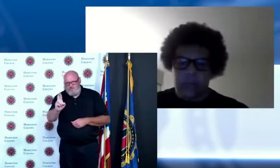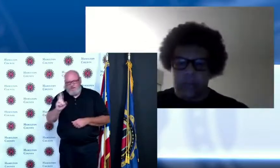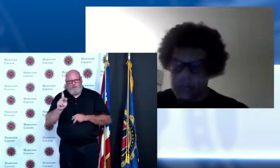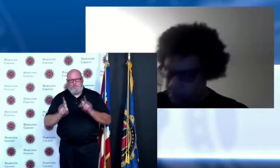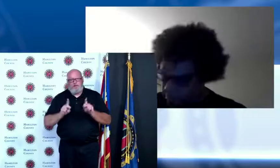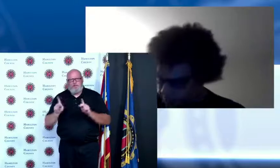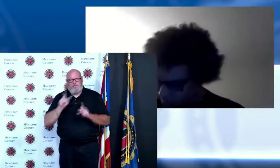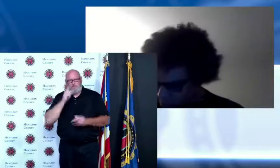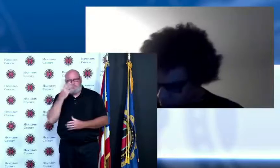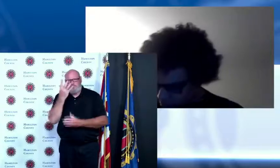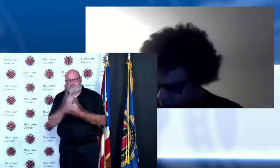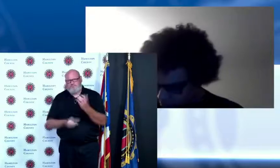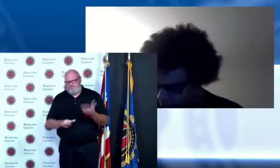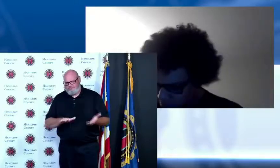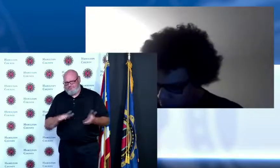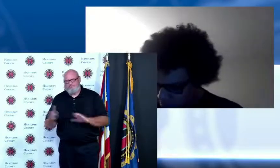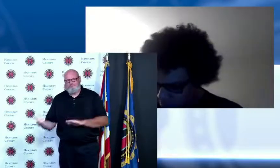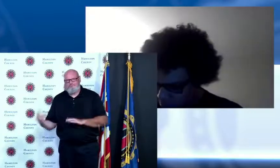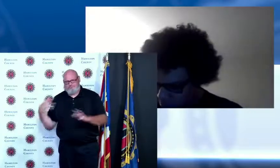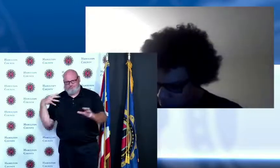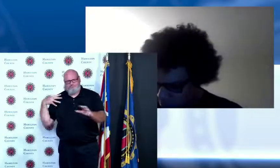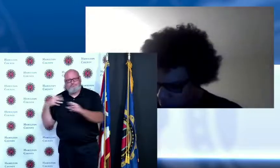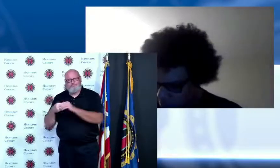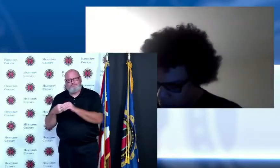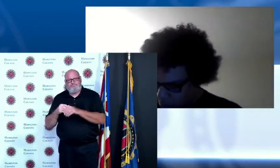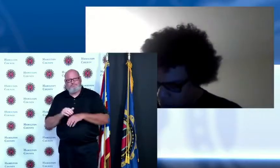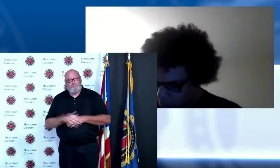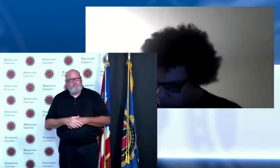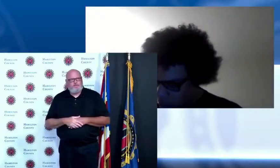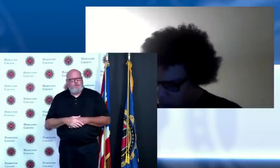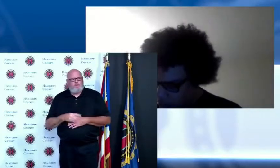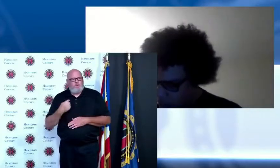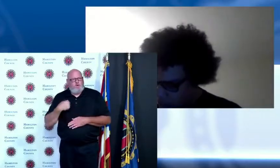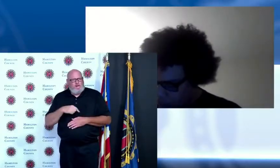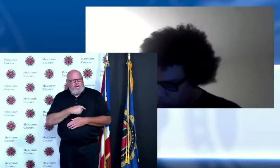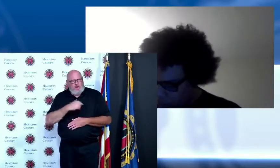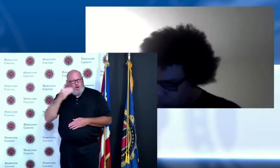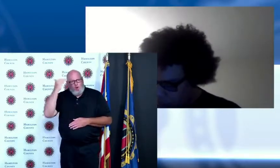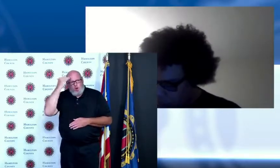I know people that lost people we heard from people that lost people so it's been devastating